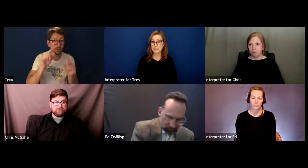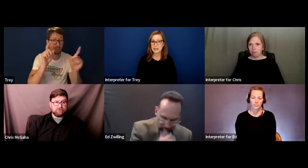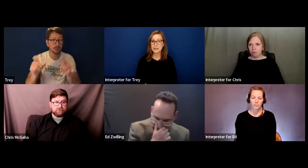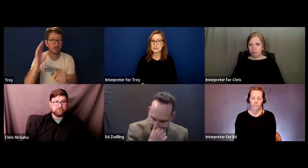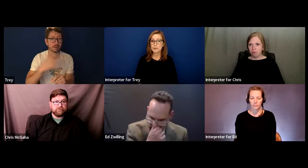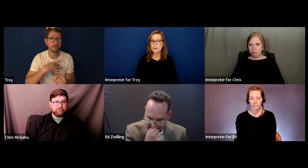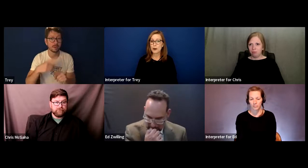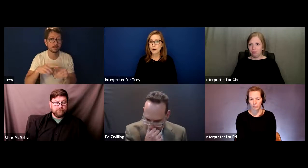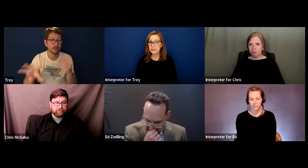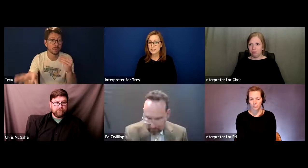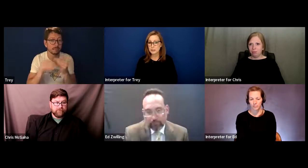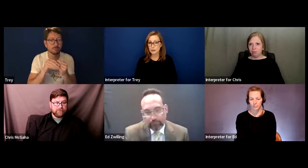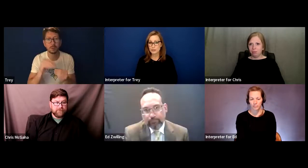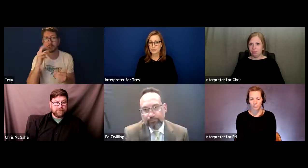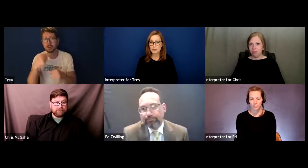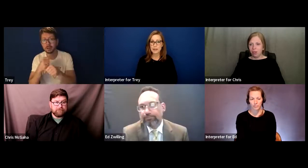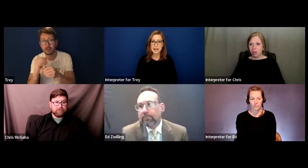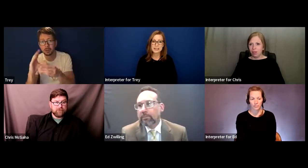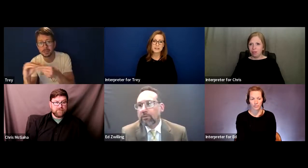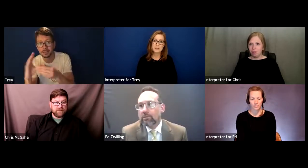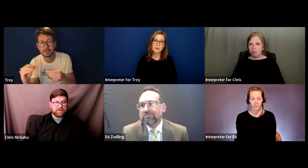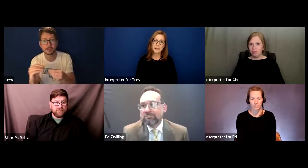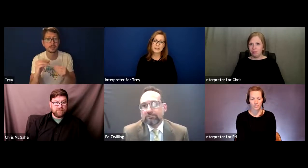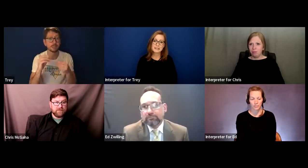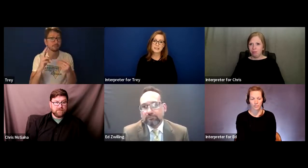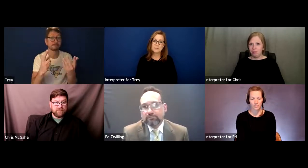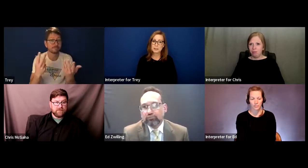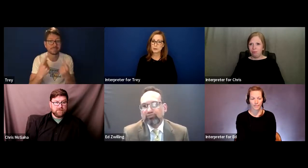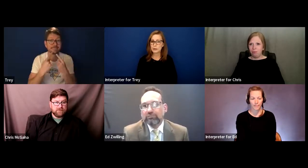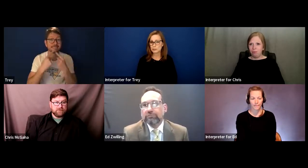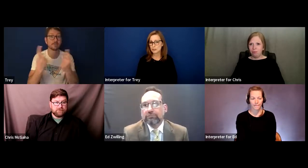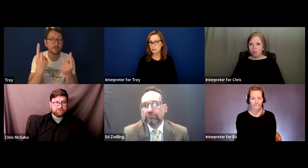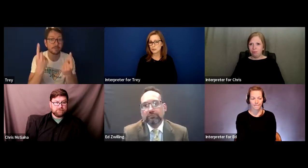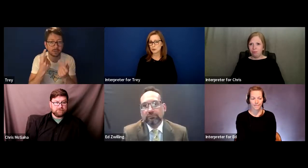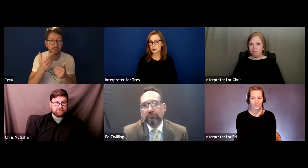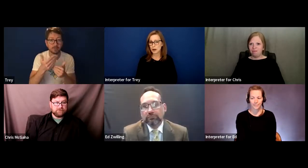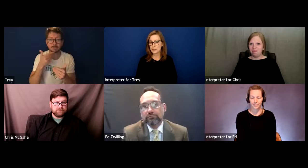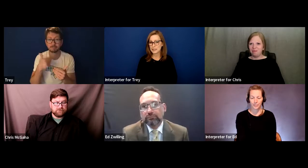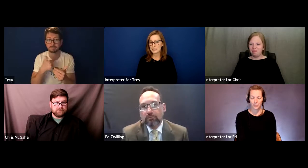So for our audience members, I do want to ask if anyone has any final questions or comments,